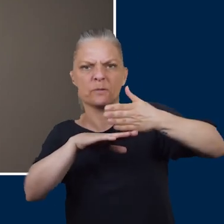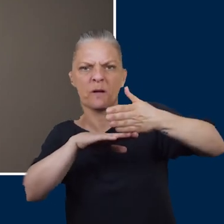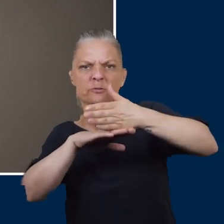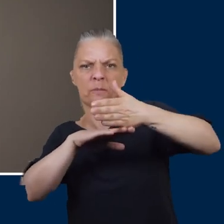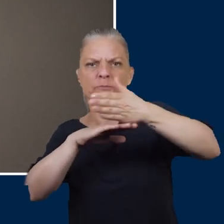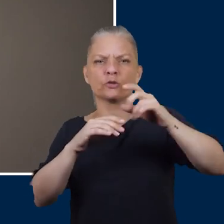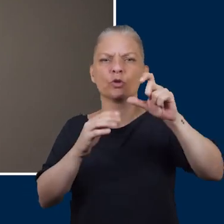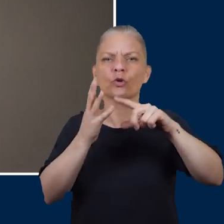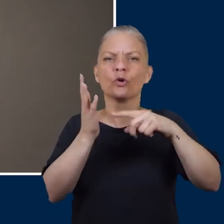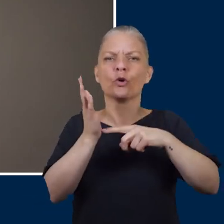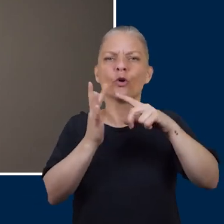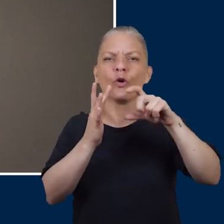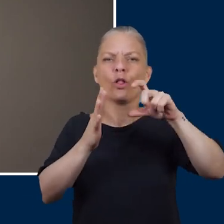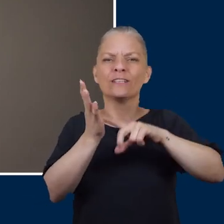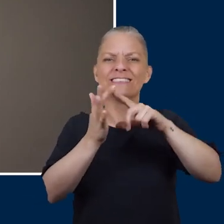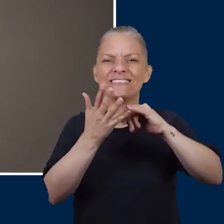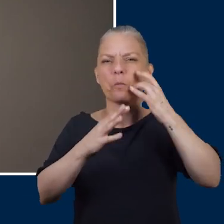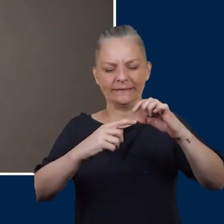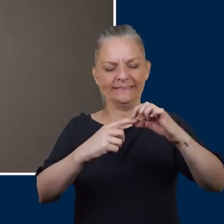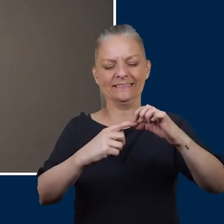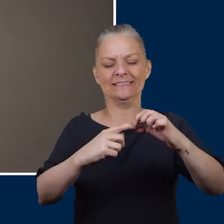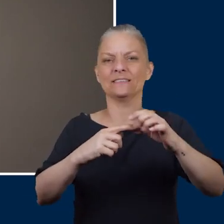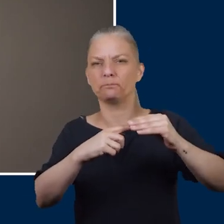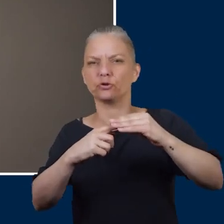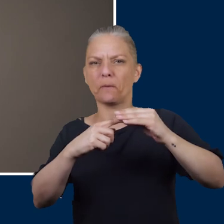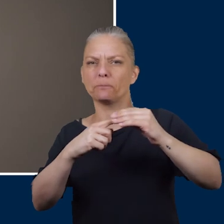these instruments as they could leave an area open to infection at the base of your nail.